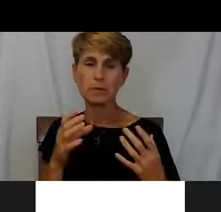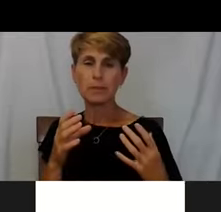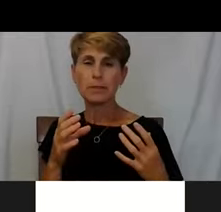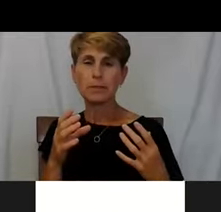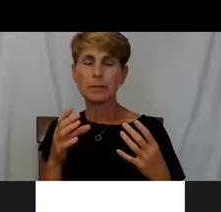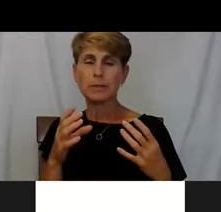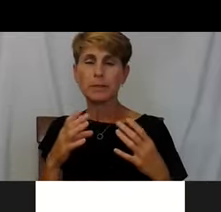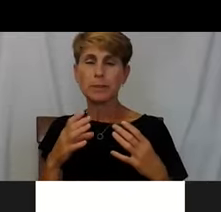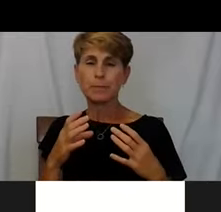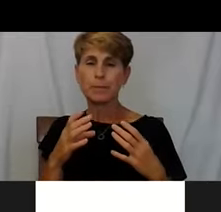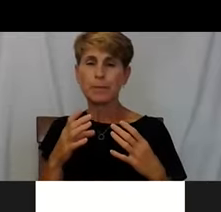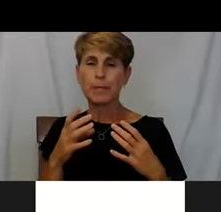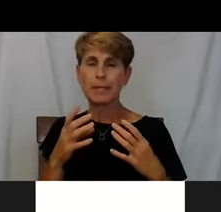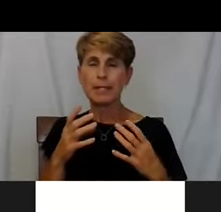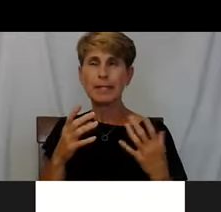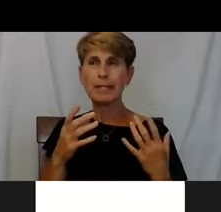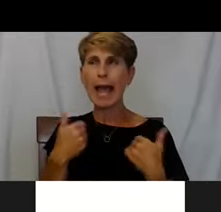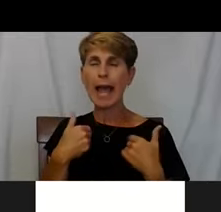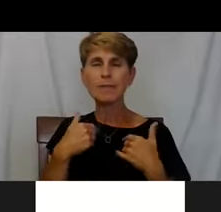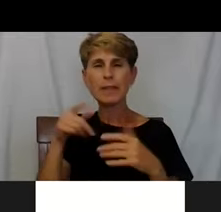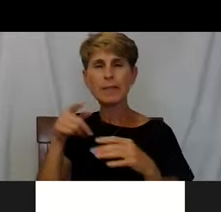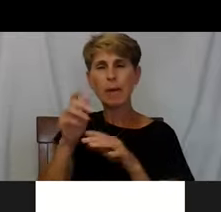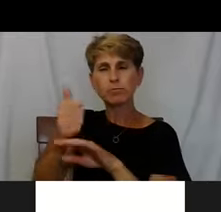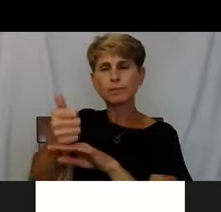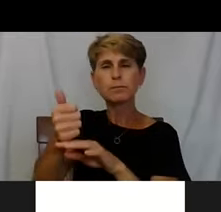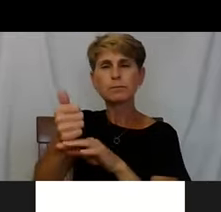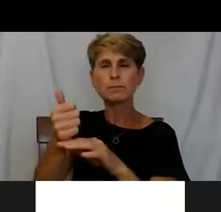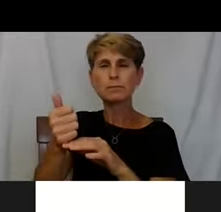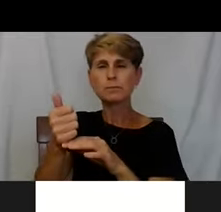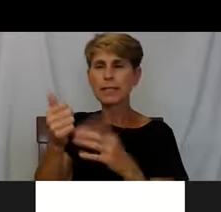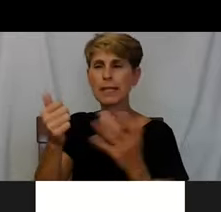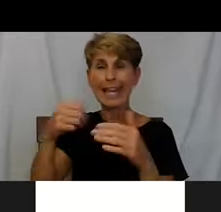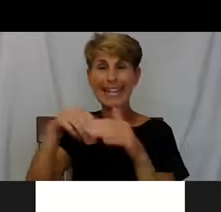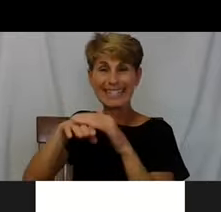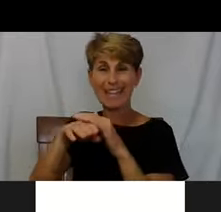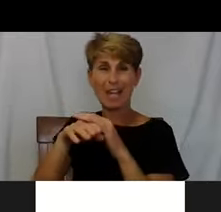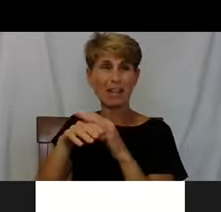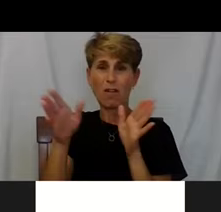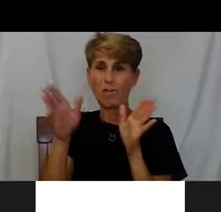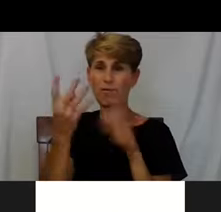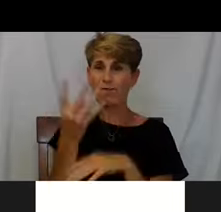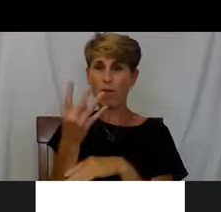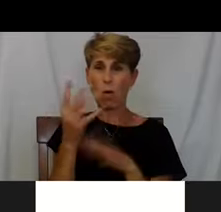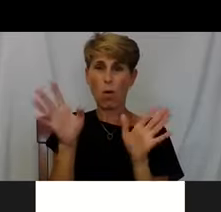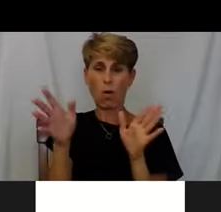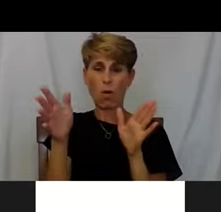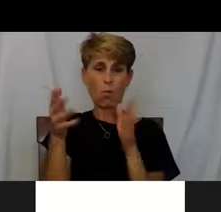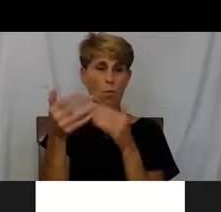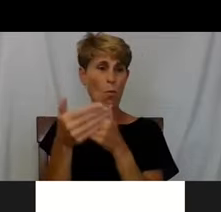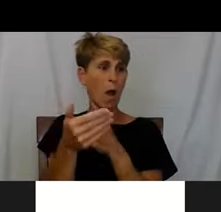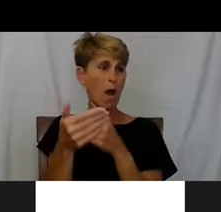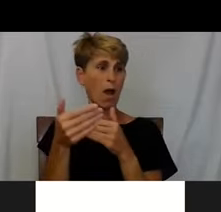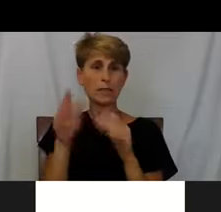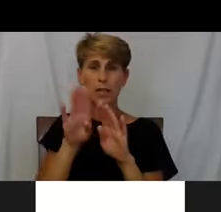And so putting them inside four walls and a door, what we're also doing is isolating them from their own community.